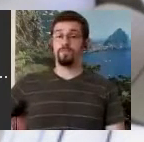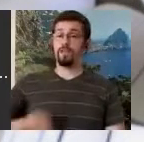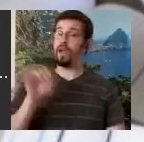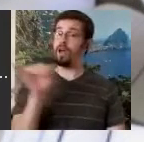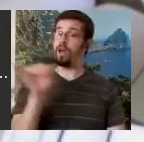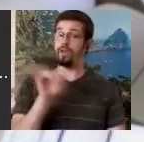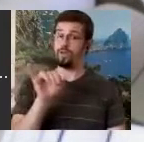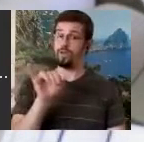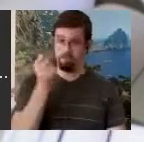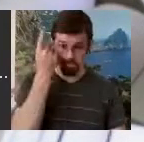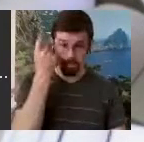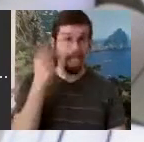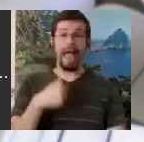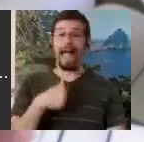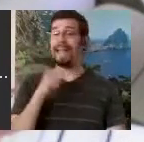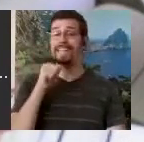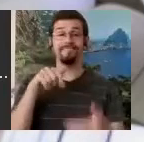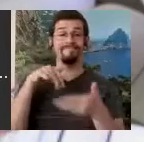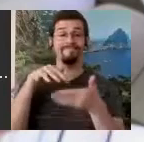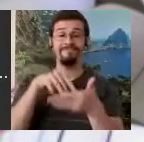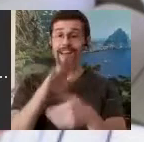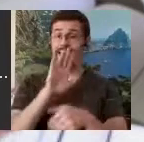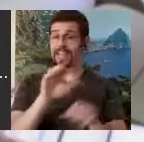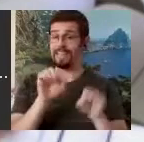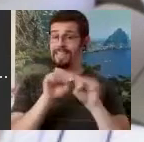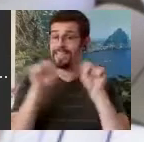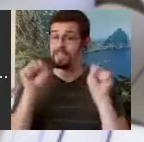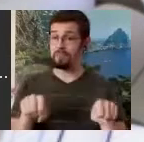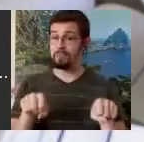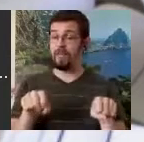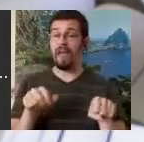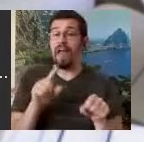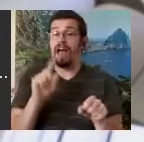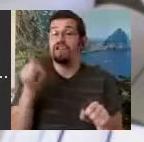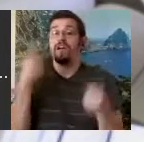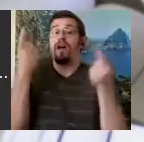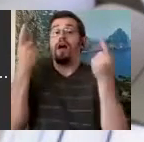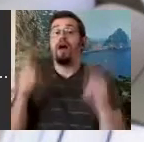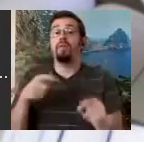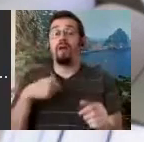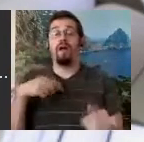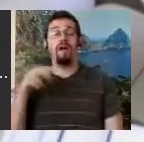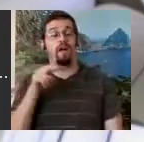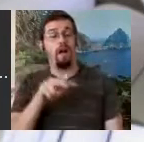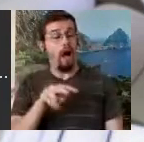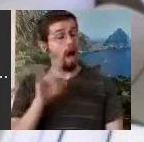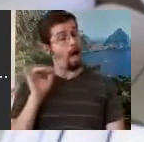at all. I just got inspired by looking at it. "Ahh wow, I can do that!" I said to myself.